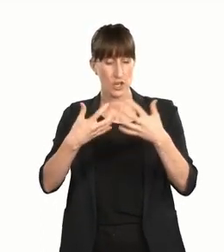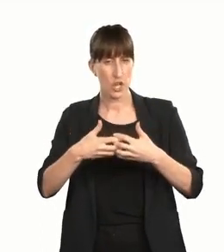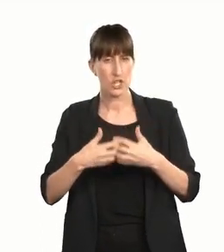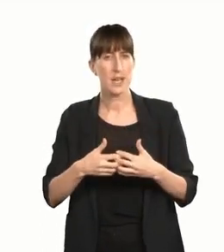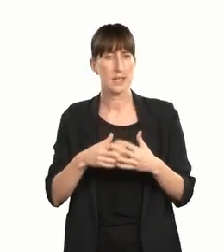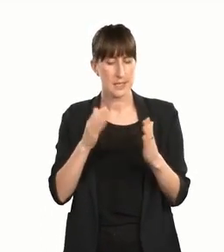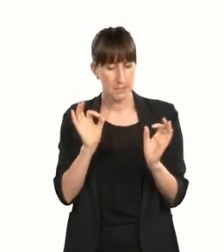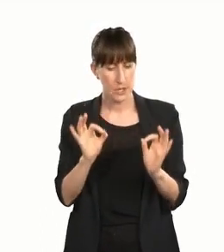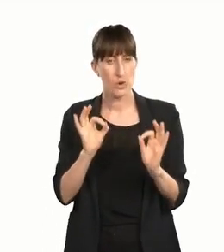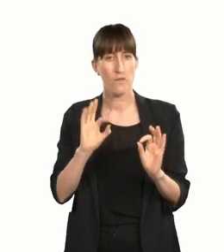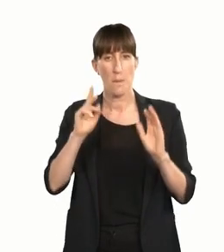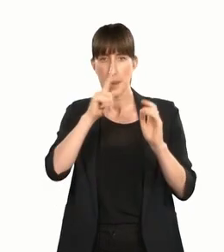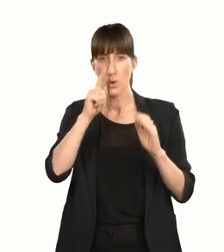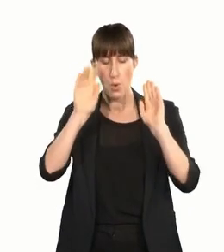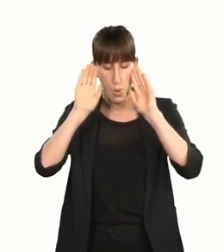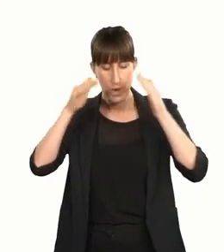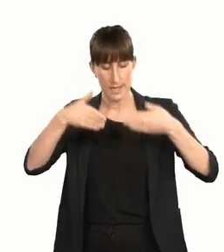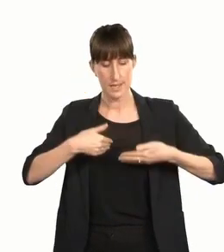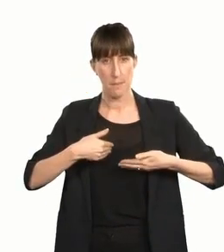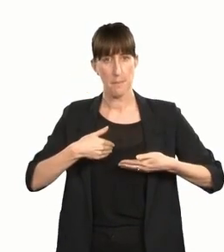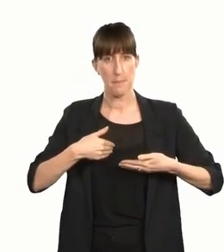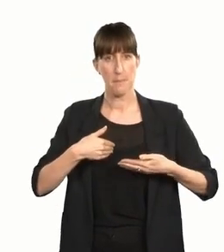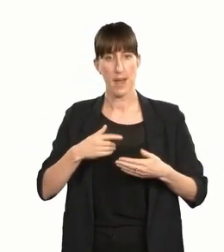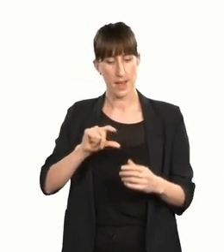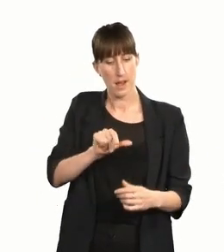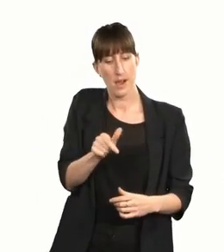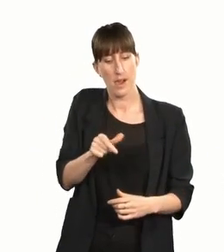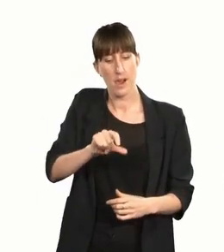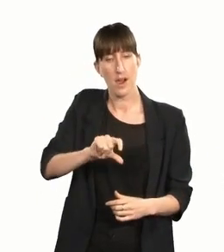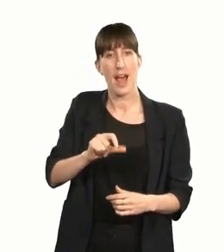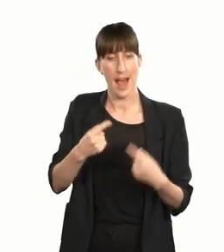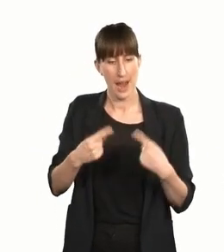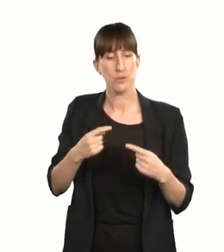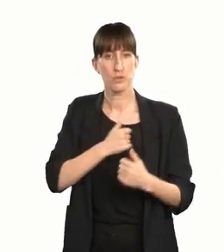'to audio levels, allowing them to enjoy orchestral music.'